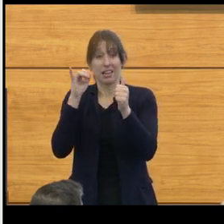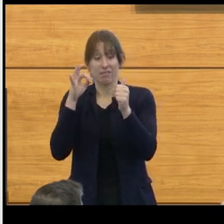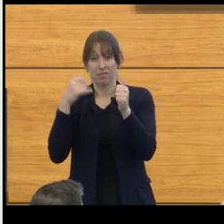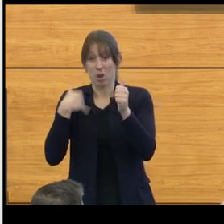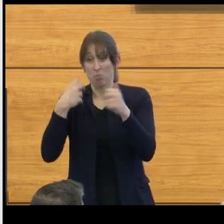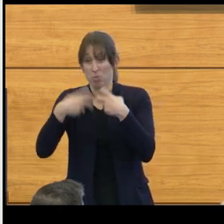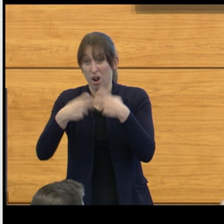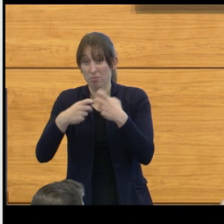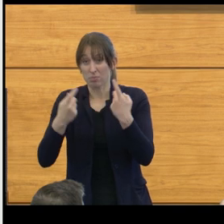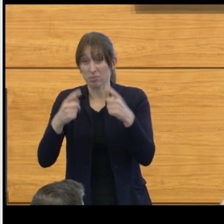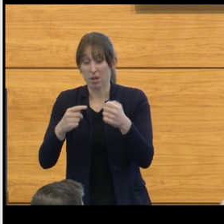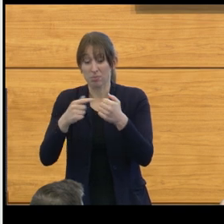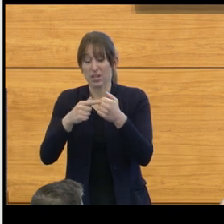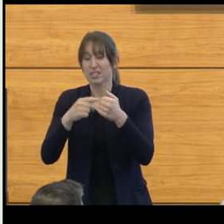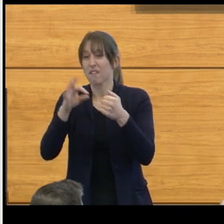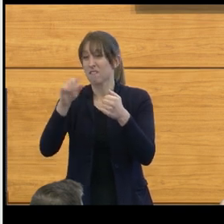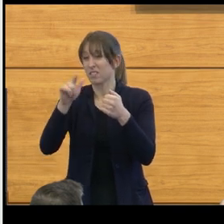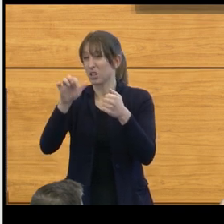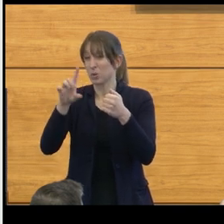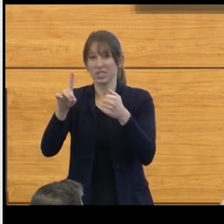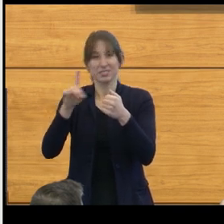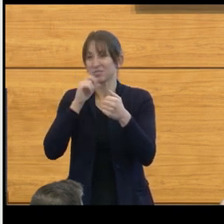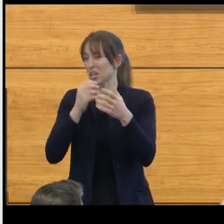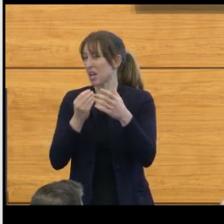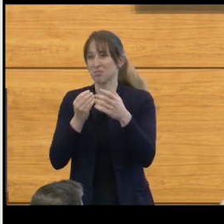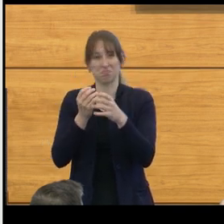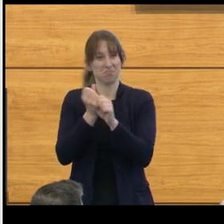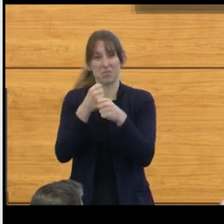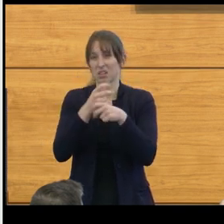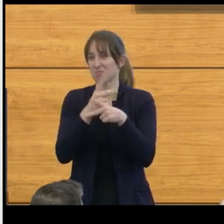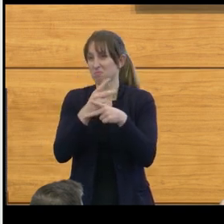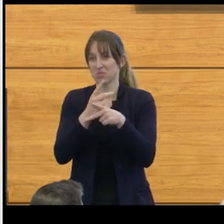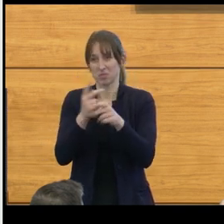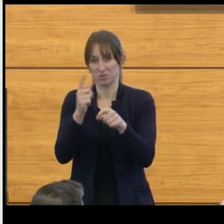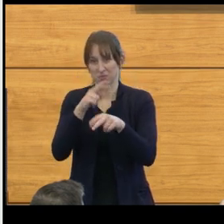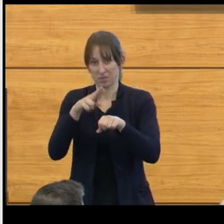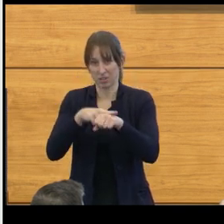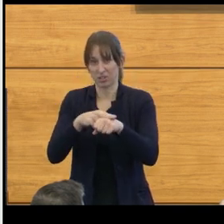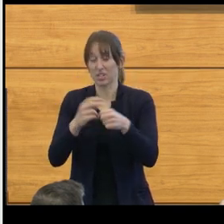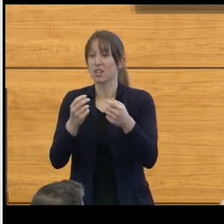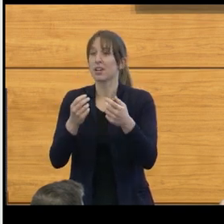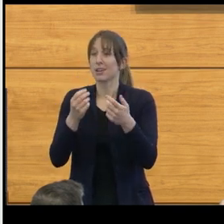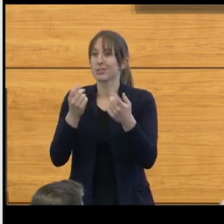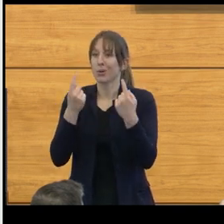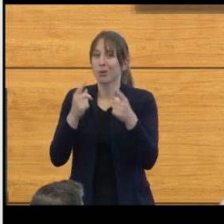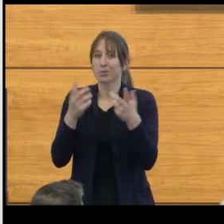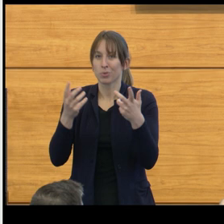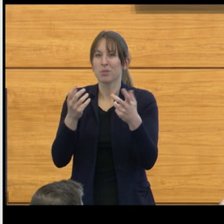and builds up within the brain. So normally, you make it, you absorb it, and it's taken care of.